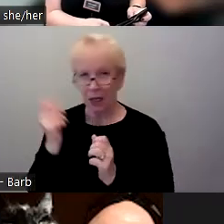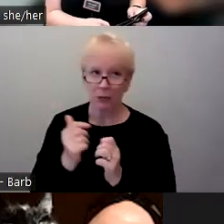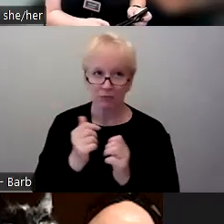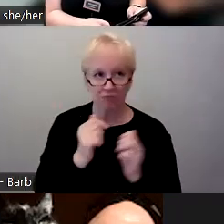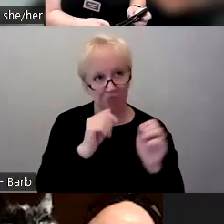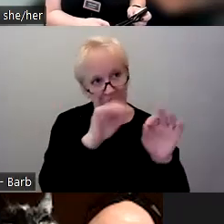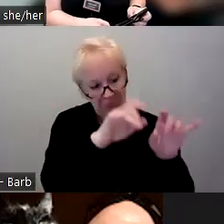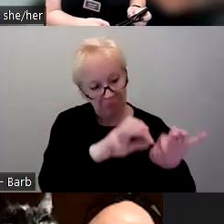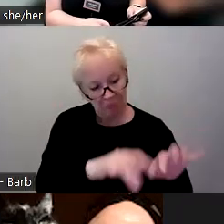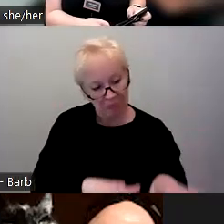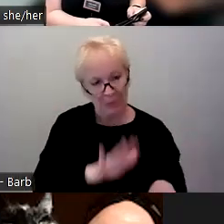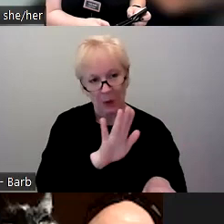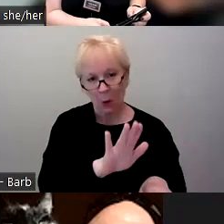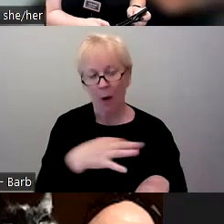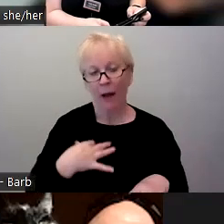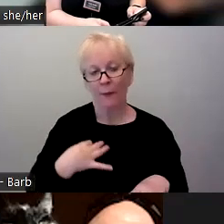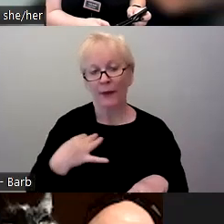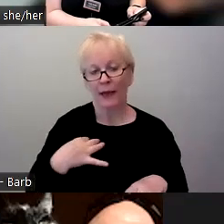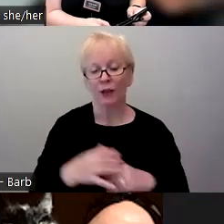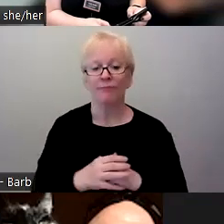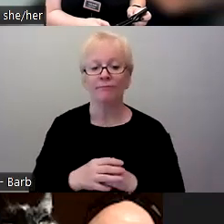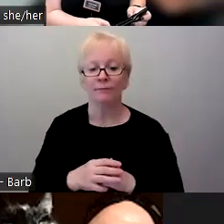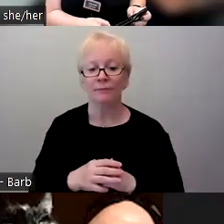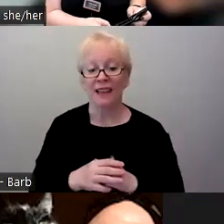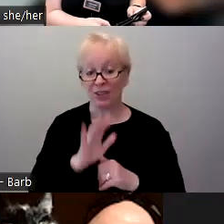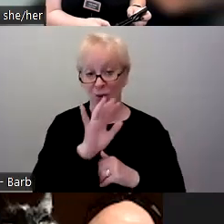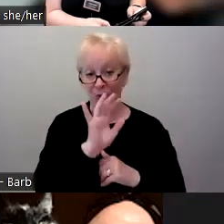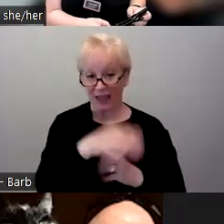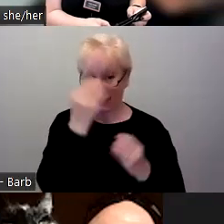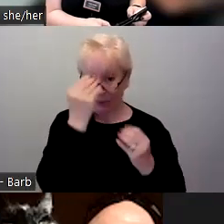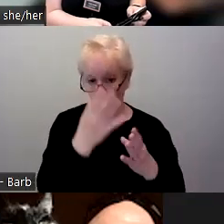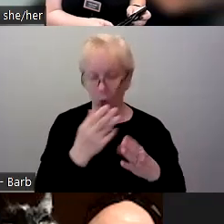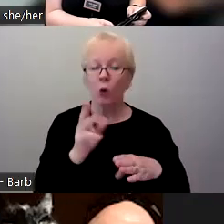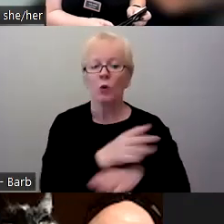Again, that is the only information that we use to pair participants with one another.